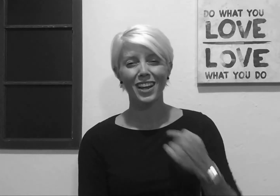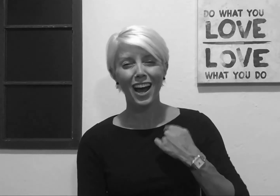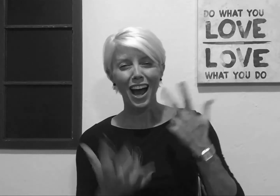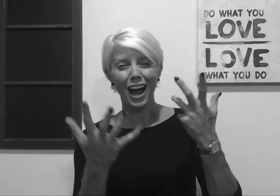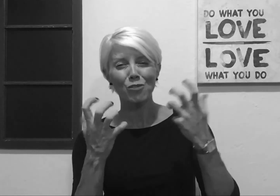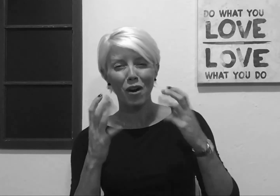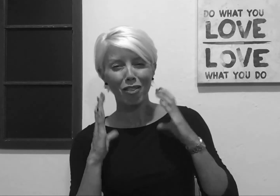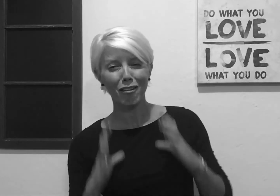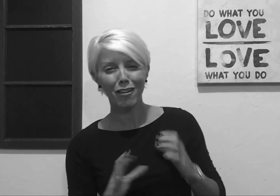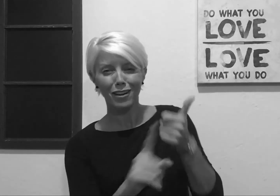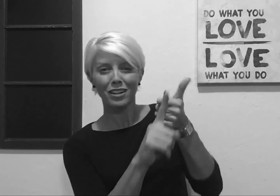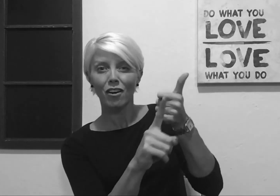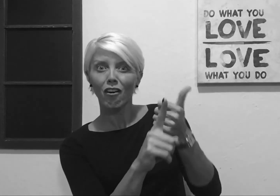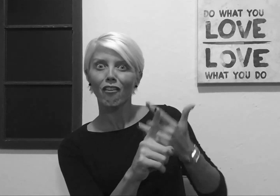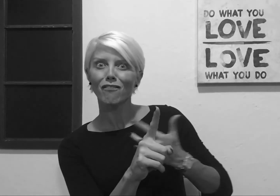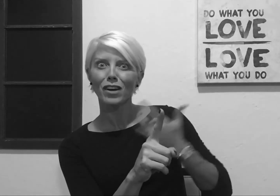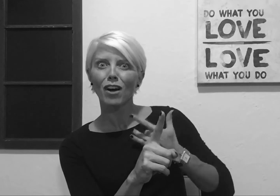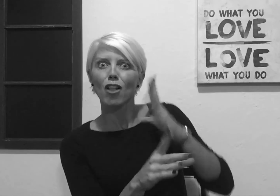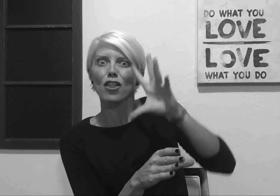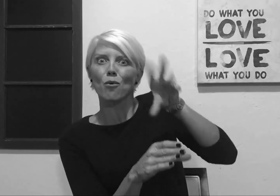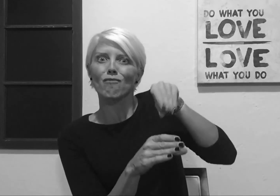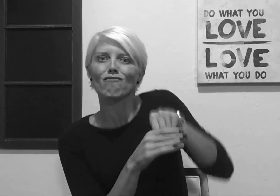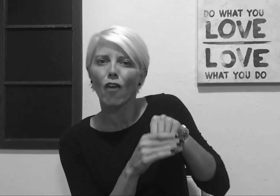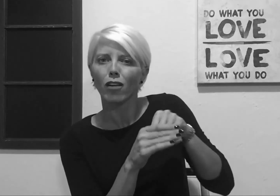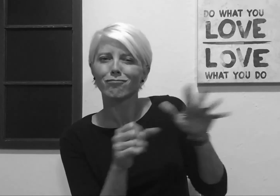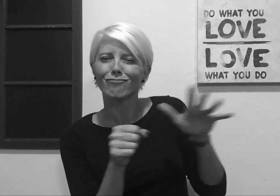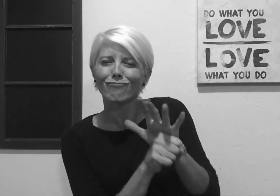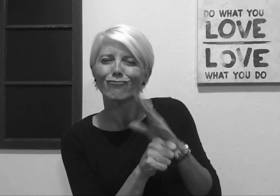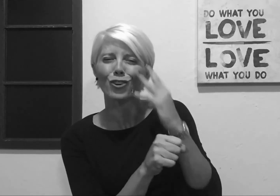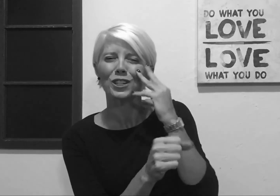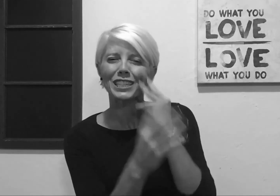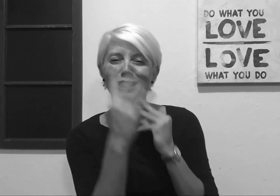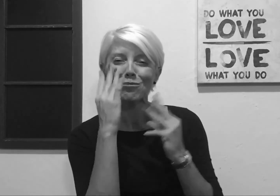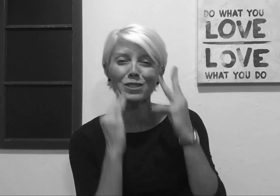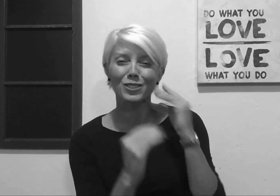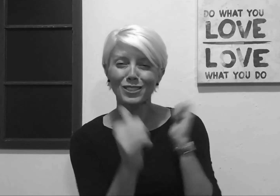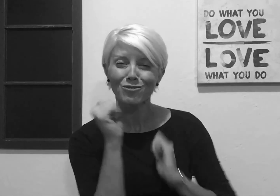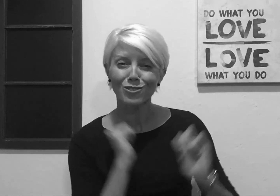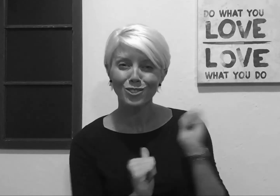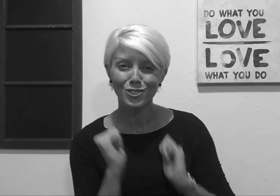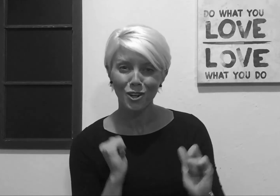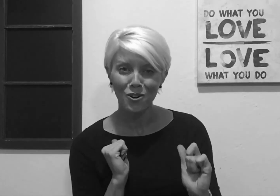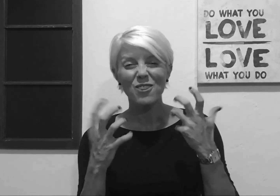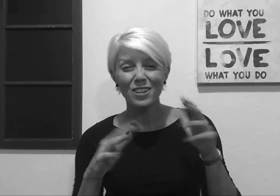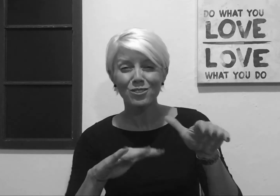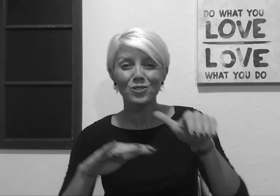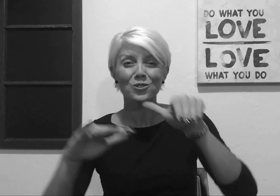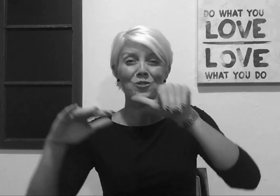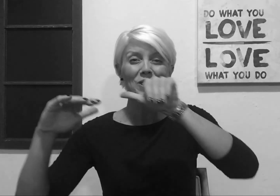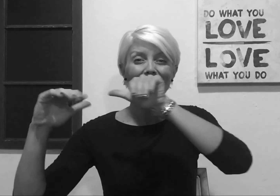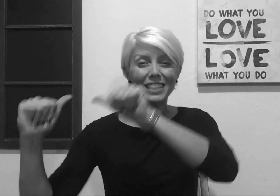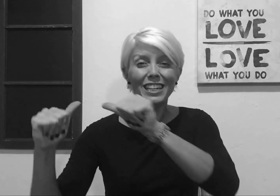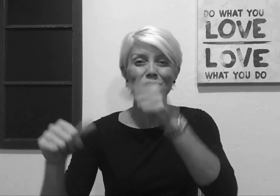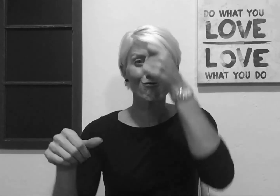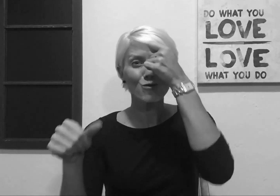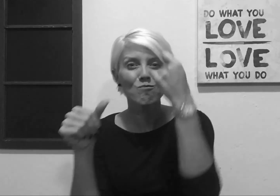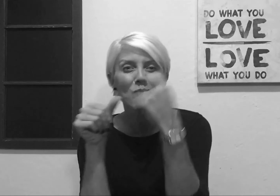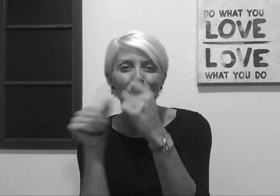I want the client to feel they had the full experience of the show. I want them to leave remembering